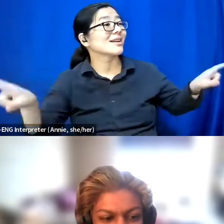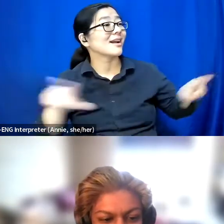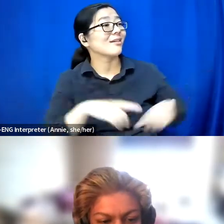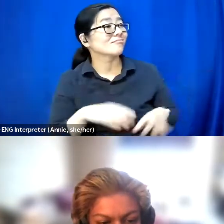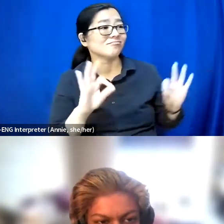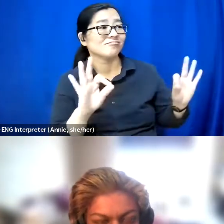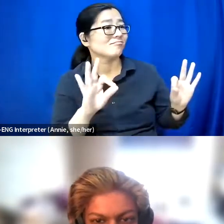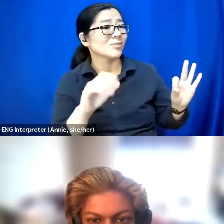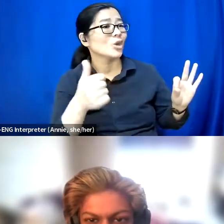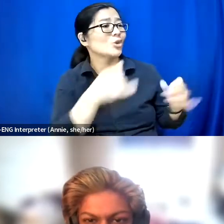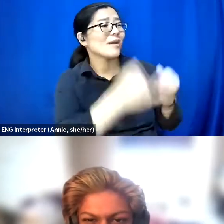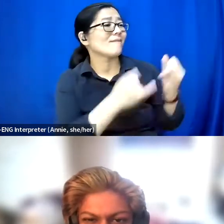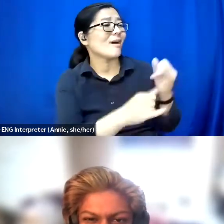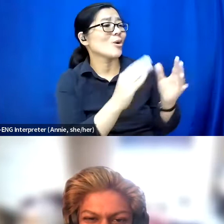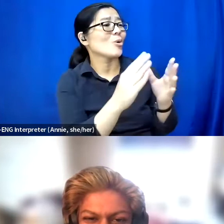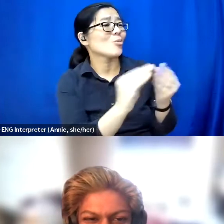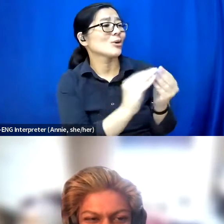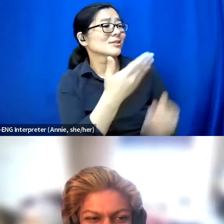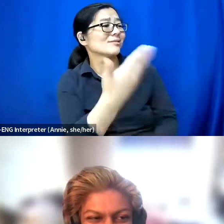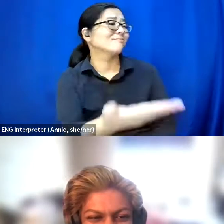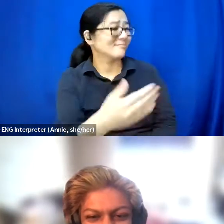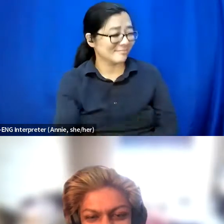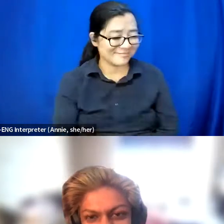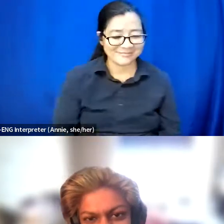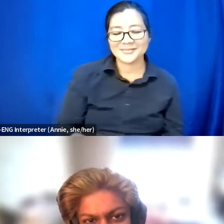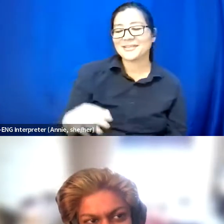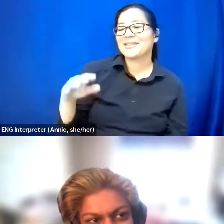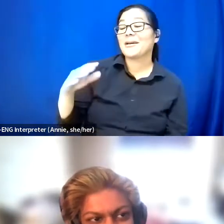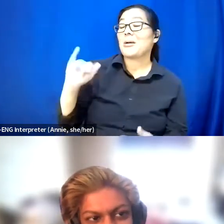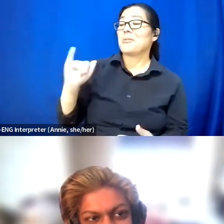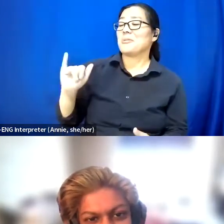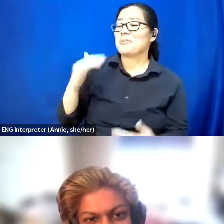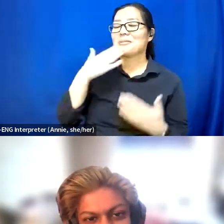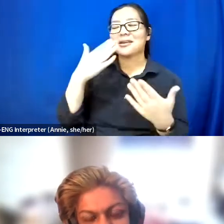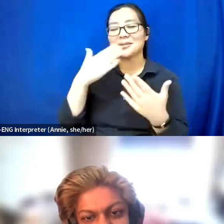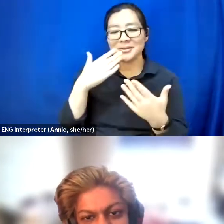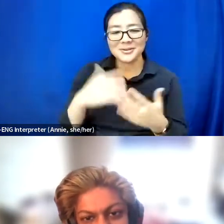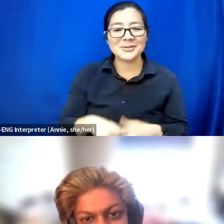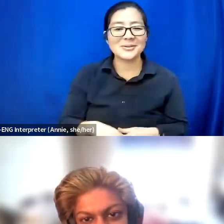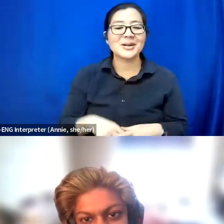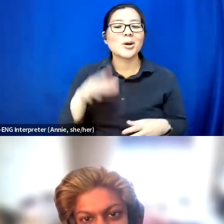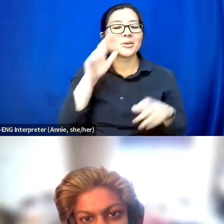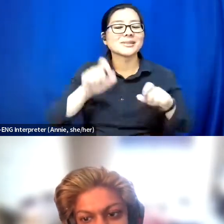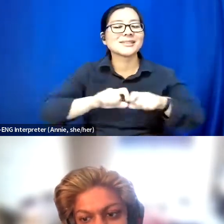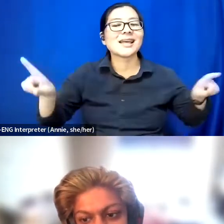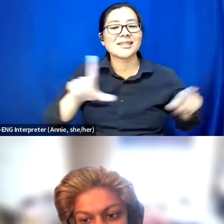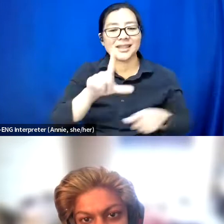You get final word. Oh, cool. Thank you all so much. We'll send all of the links of all of our fun events